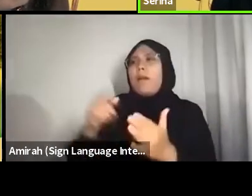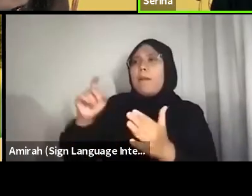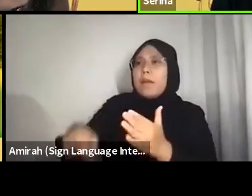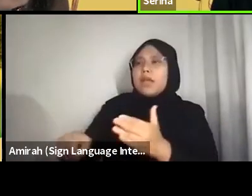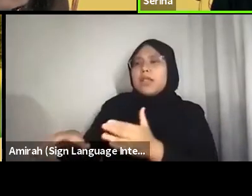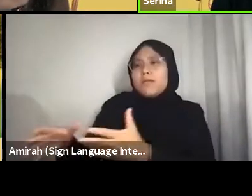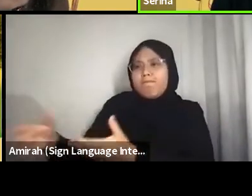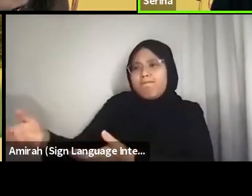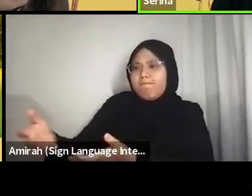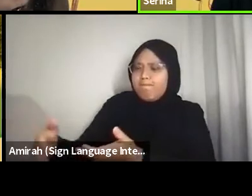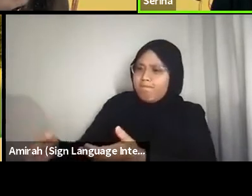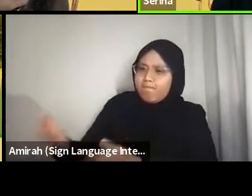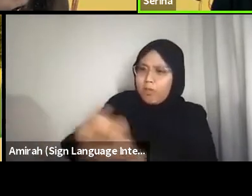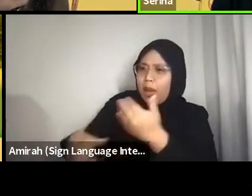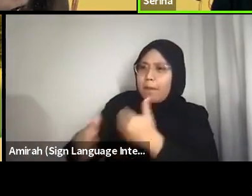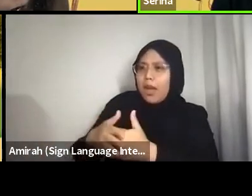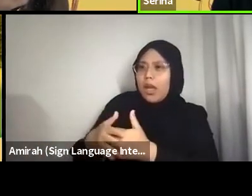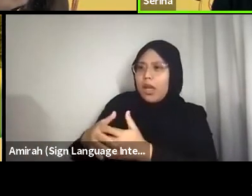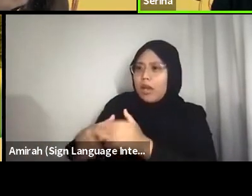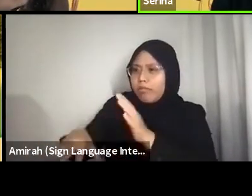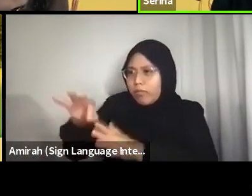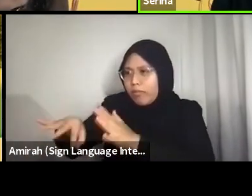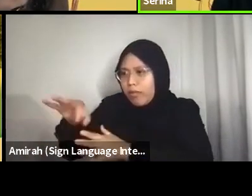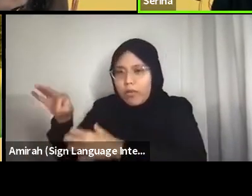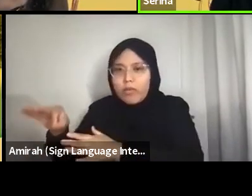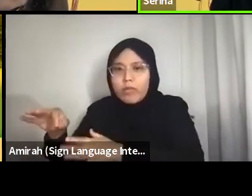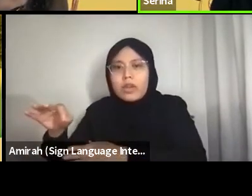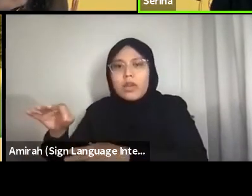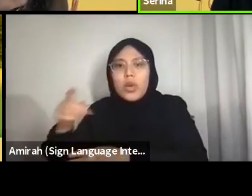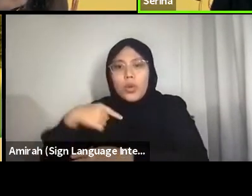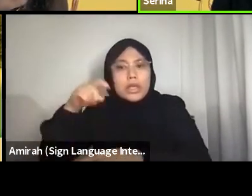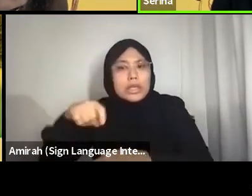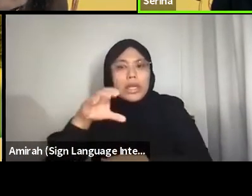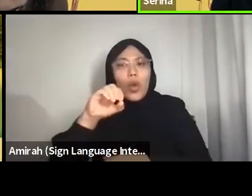Who needs the colonial masters; we need our origins.